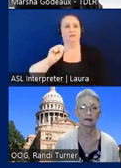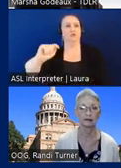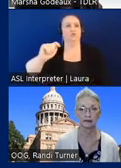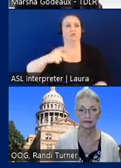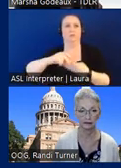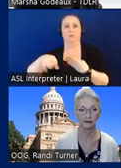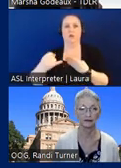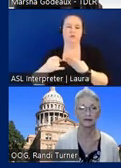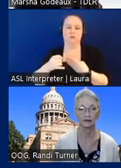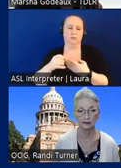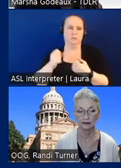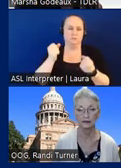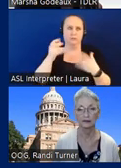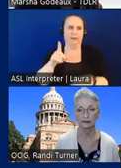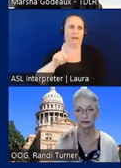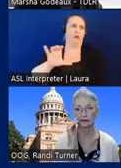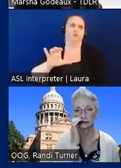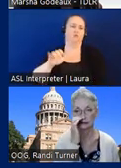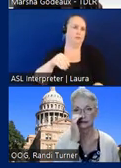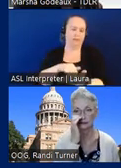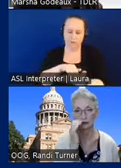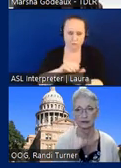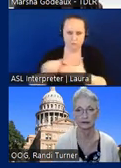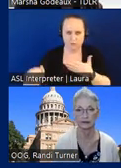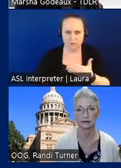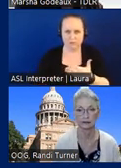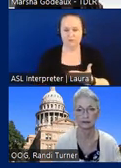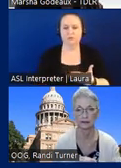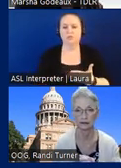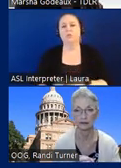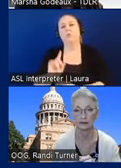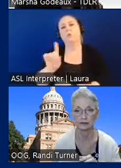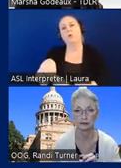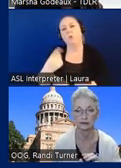hundreds and hundreds and hundreds of thousands of dollars you're only going to go and use the cost